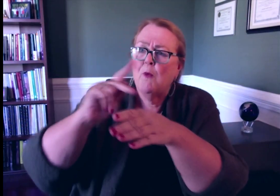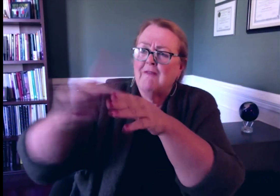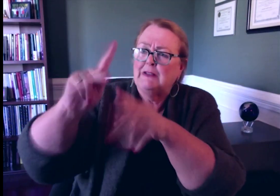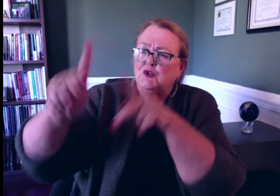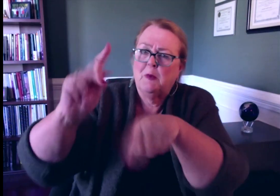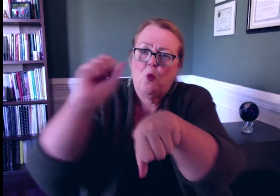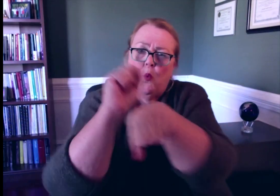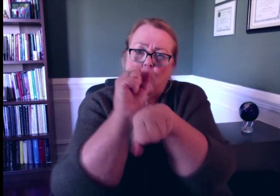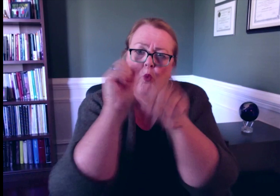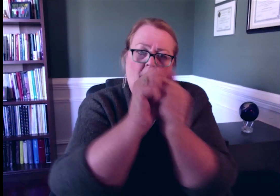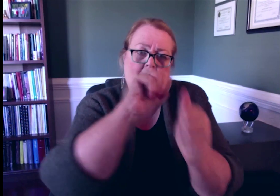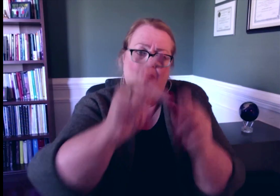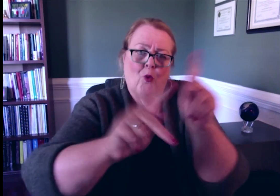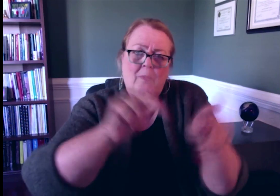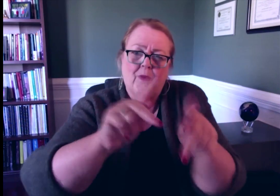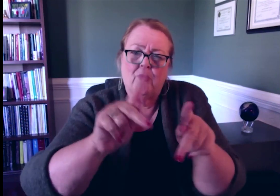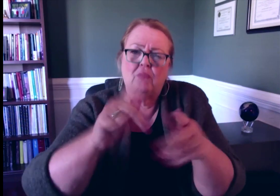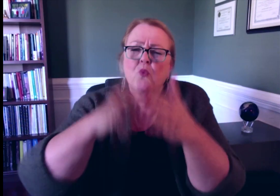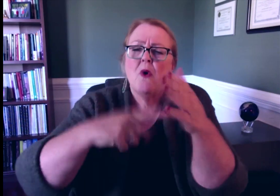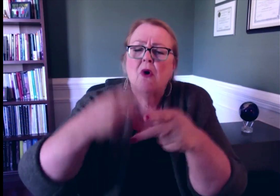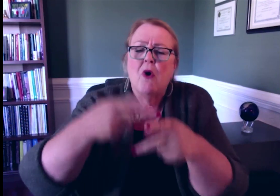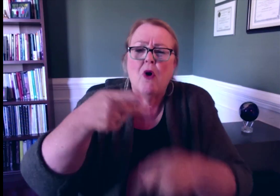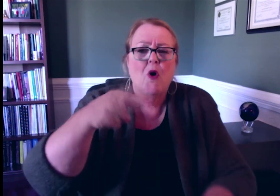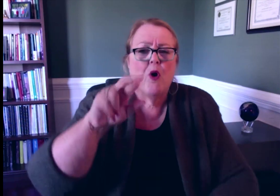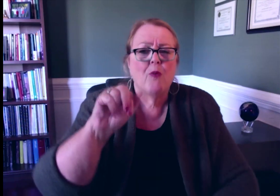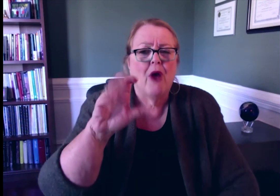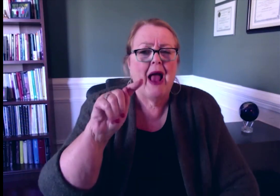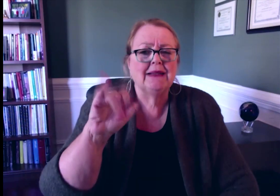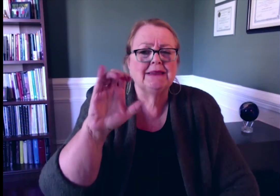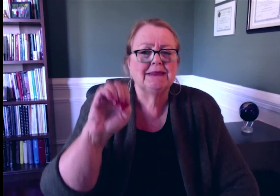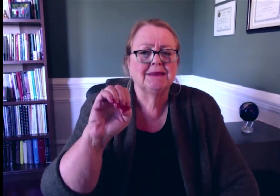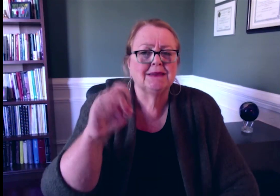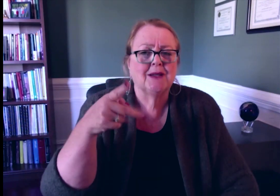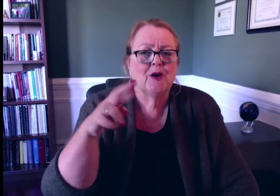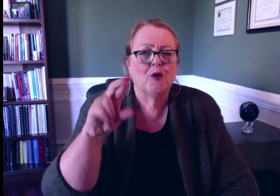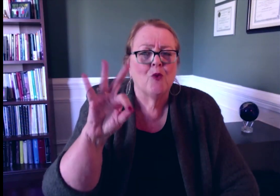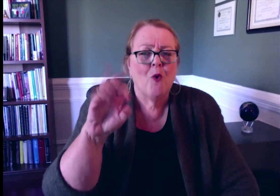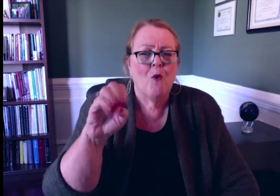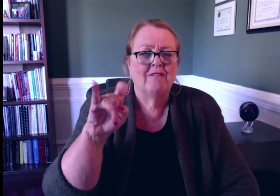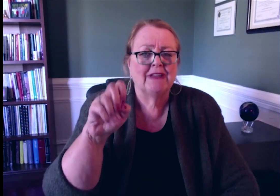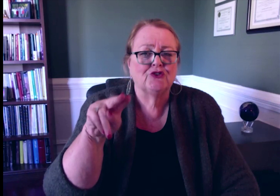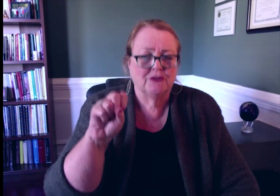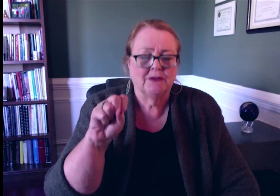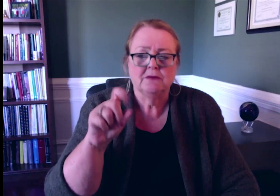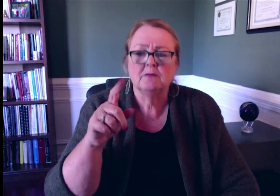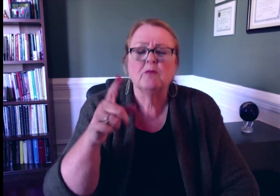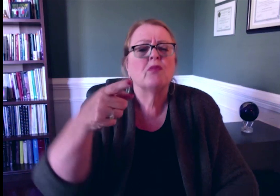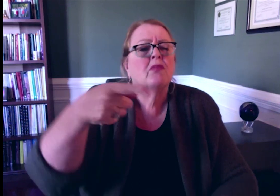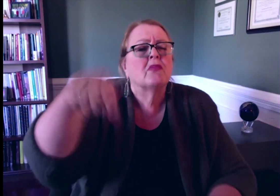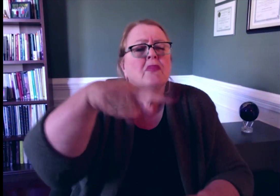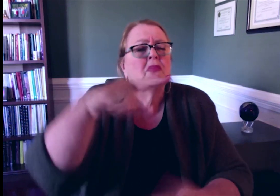who work with other people - other "practice professions".